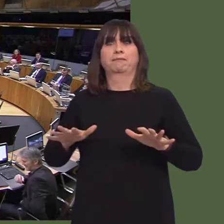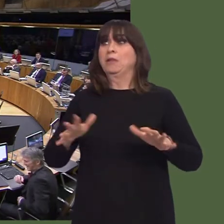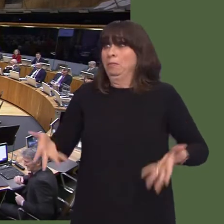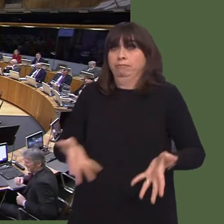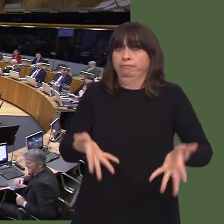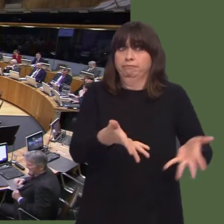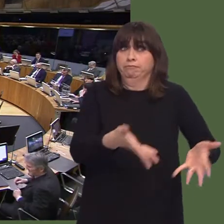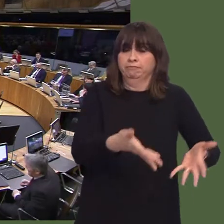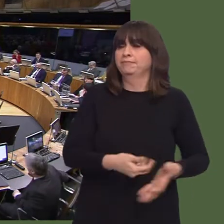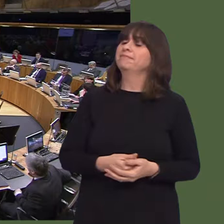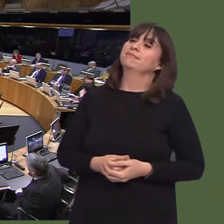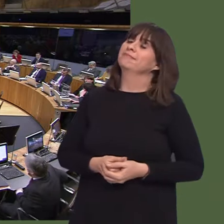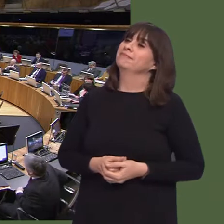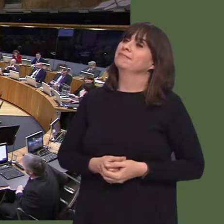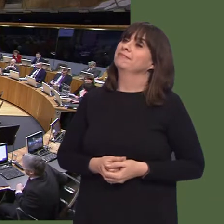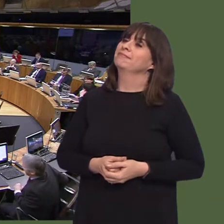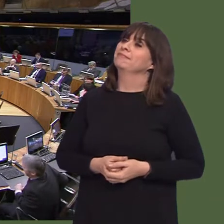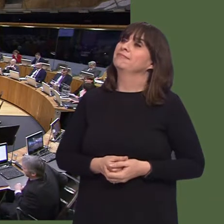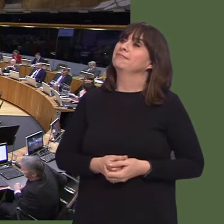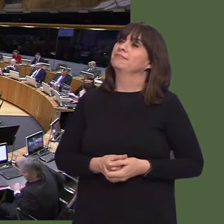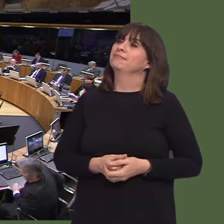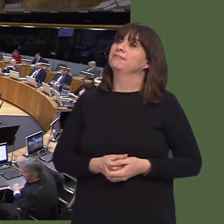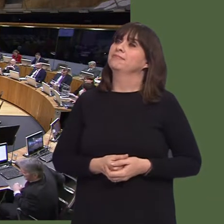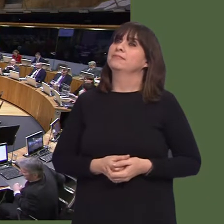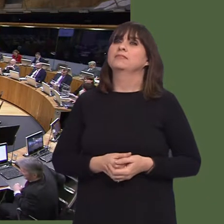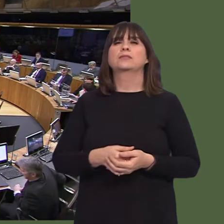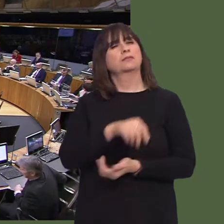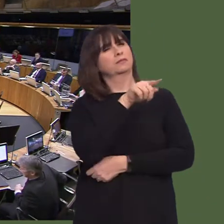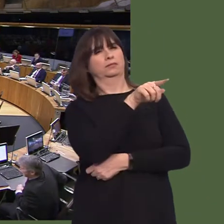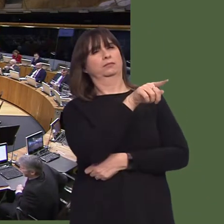They're happy to let Scotland do it, but as far as Wales is concerned, they're not happy to letó[Interruption.]